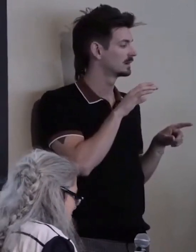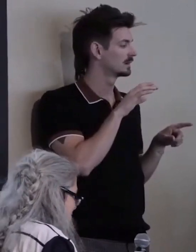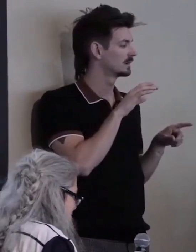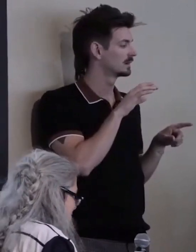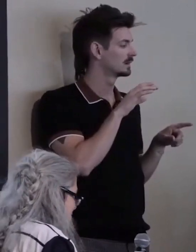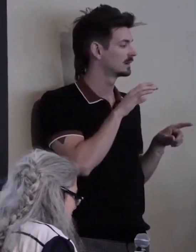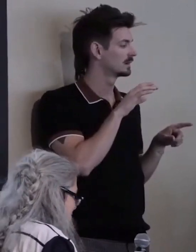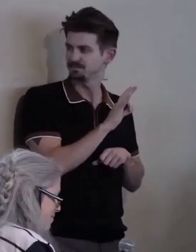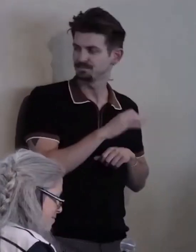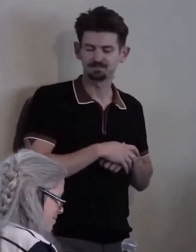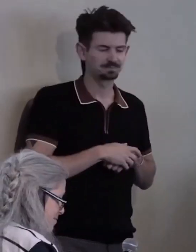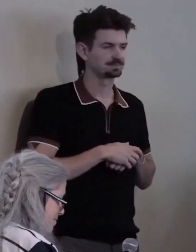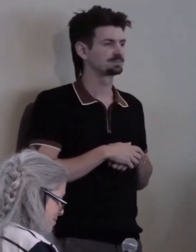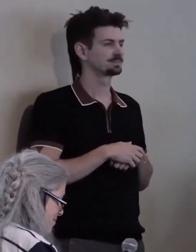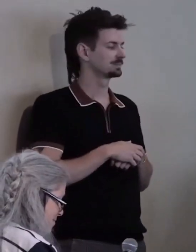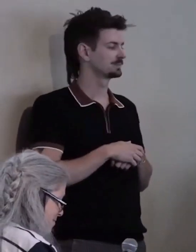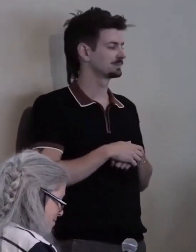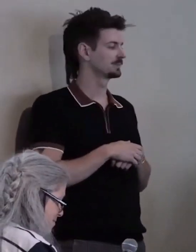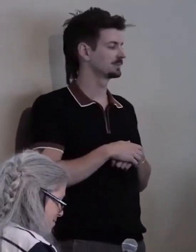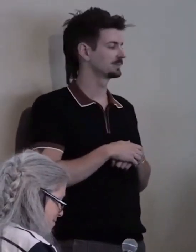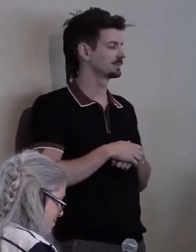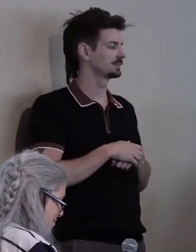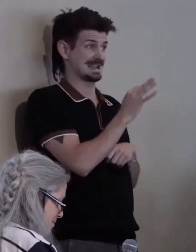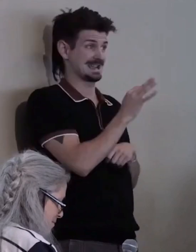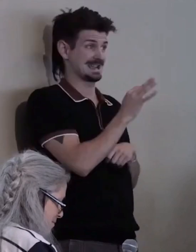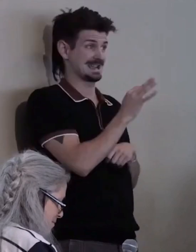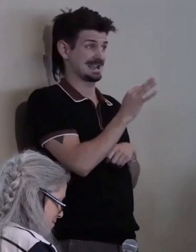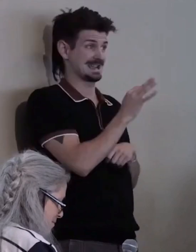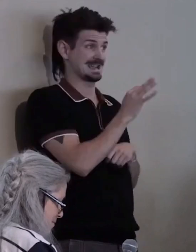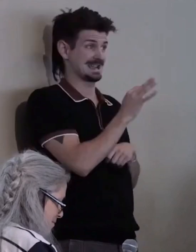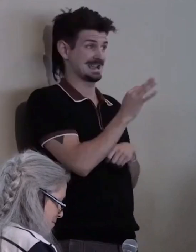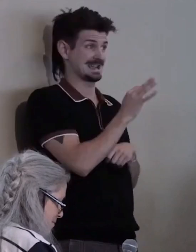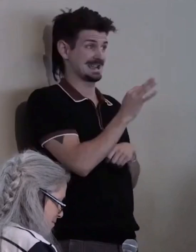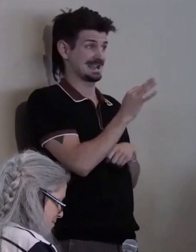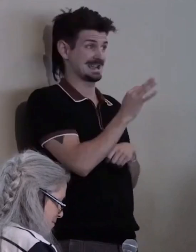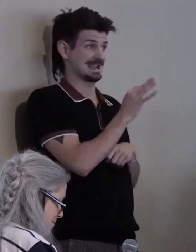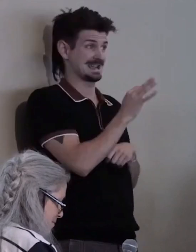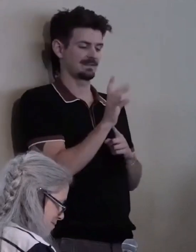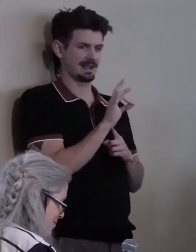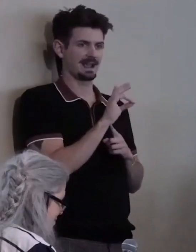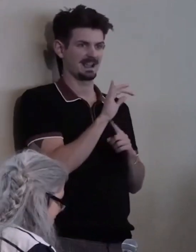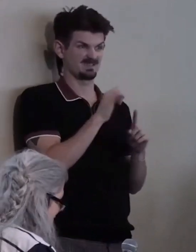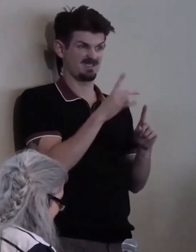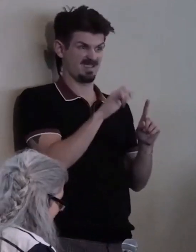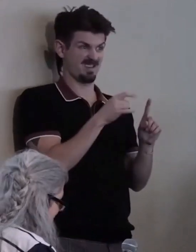in July of 1978... Listen carefully.